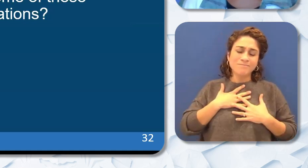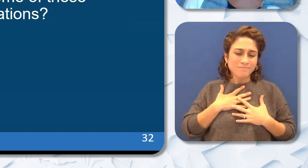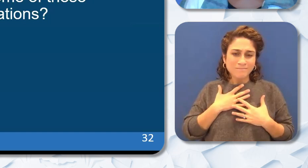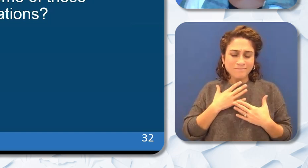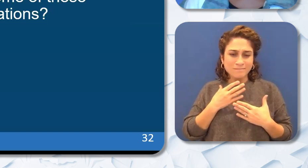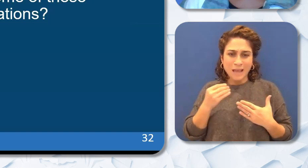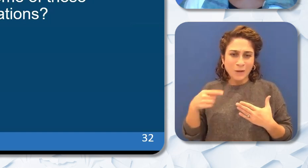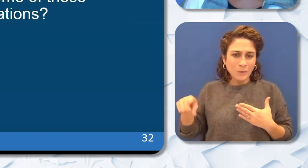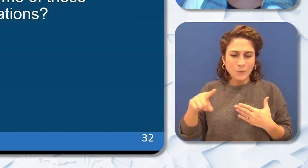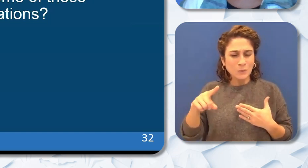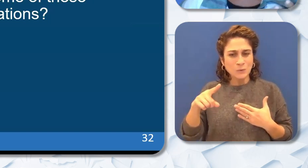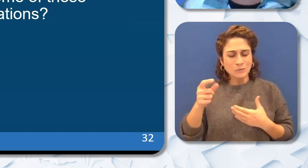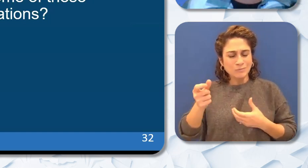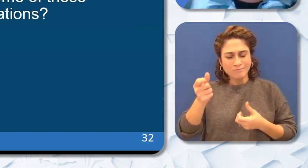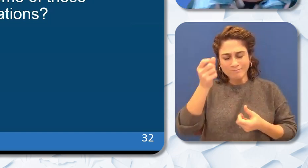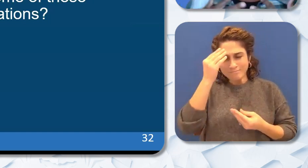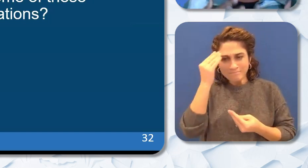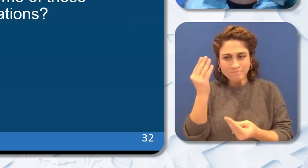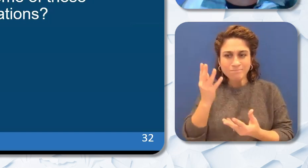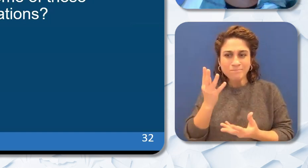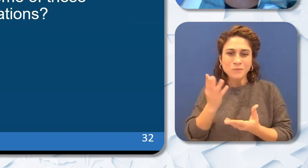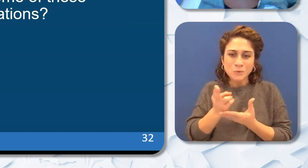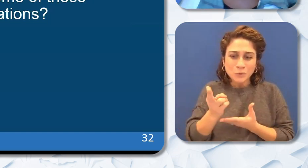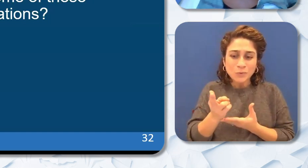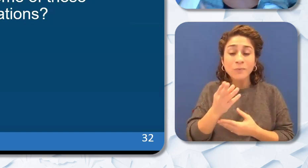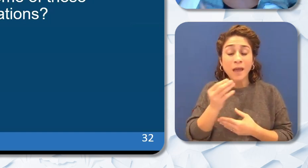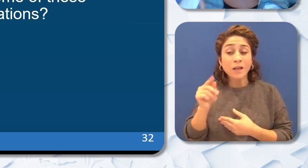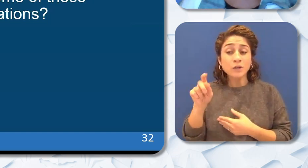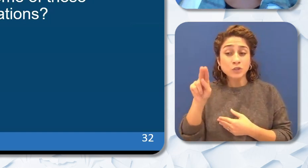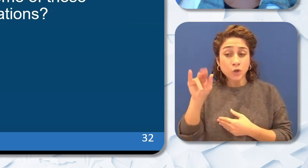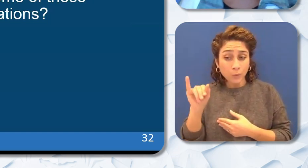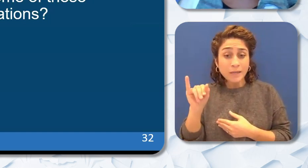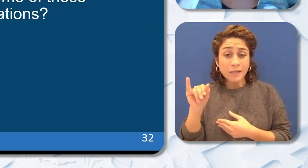I'd like to highlight State Superintendent Tony Thurmond's insightful focus to transform